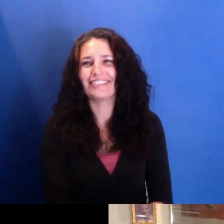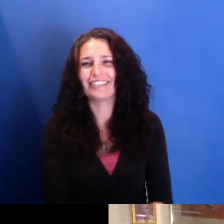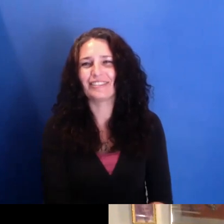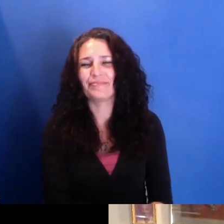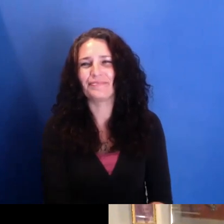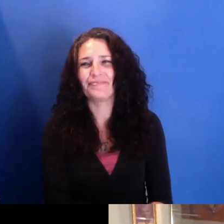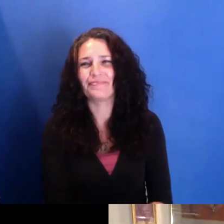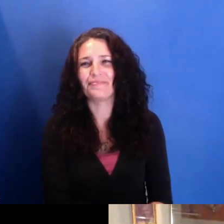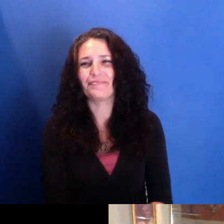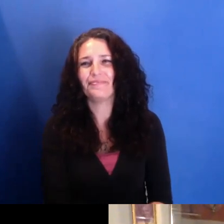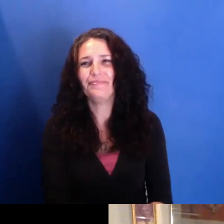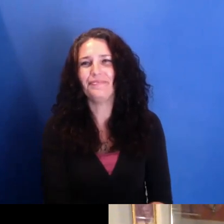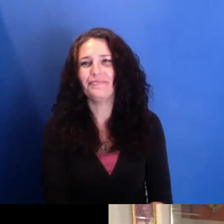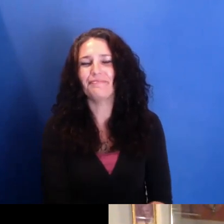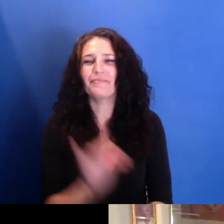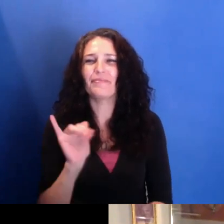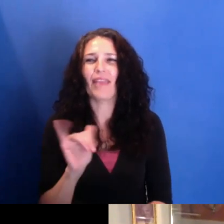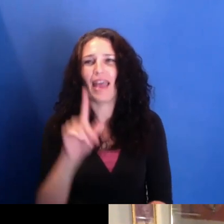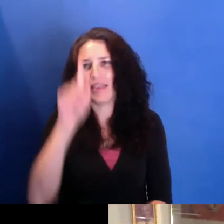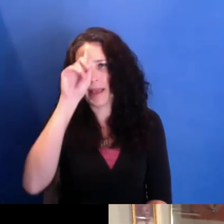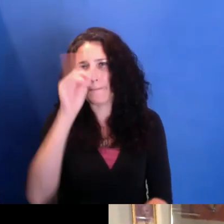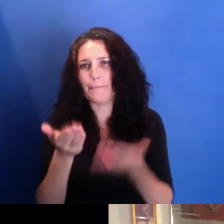Yeah, so I was wondering if maybe we could talk a little bit about your influences.